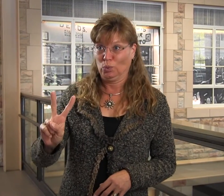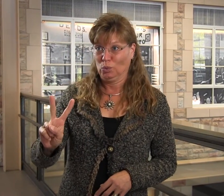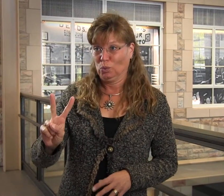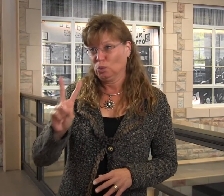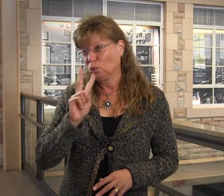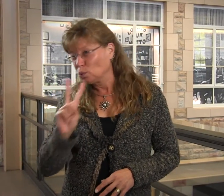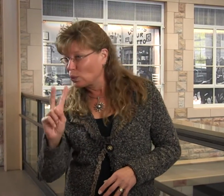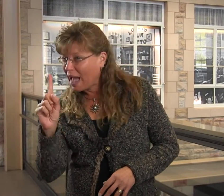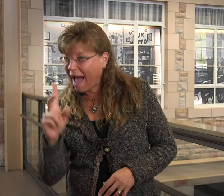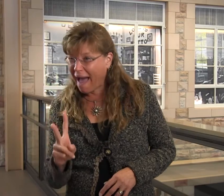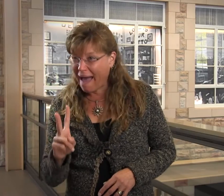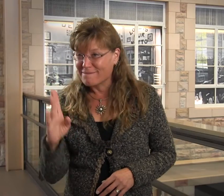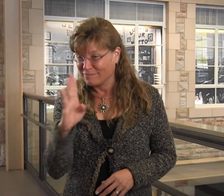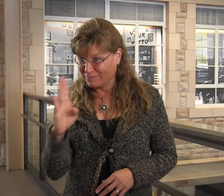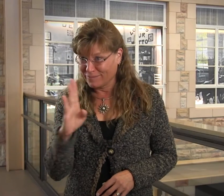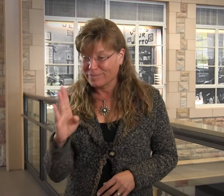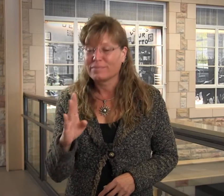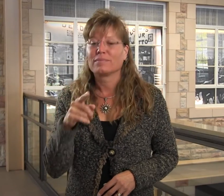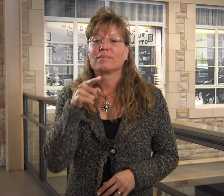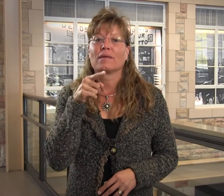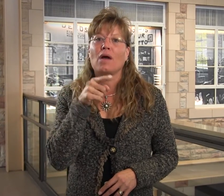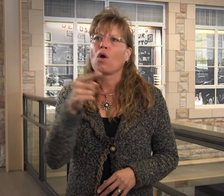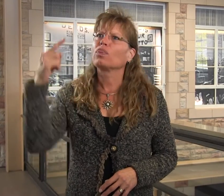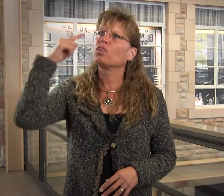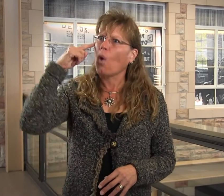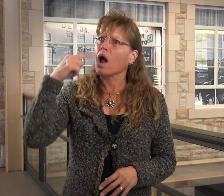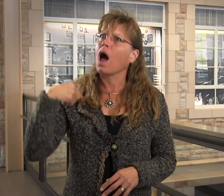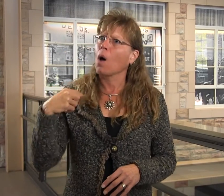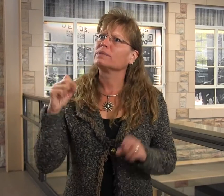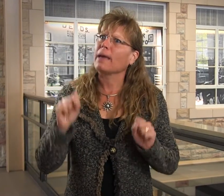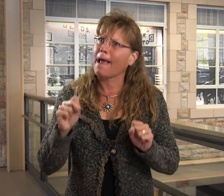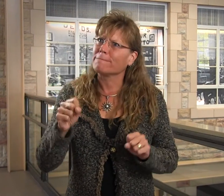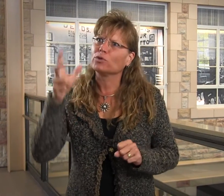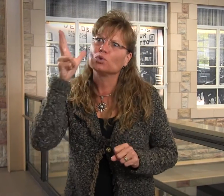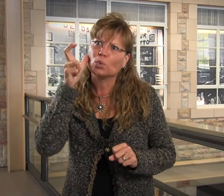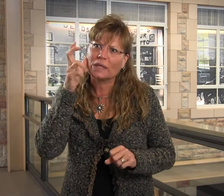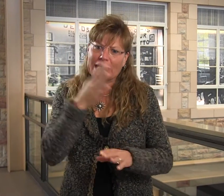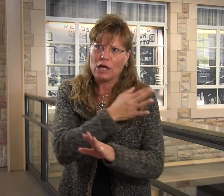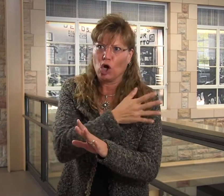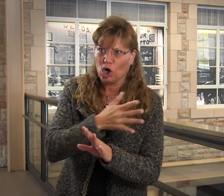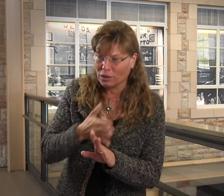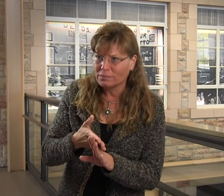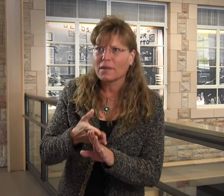at the age of two...two and a half, somewhere in there. They thought I was able to hear up until that point.